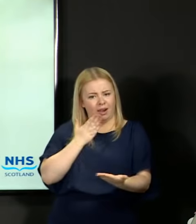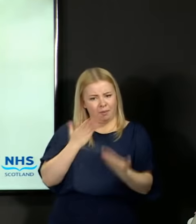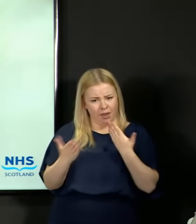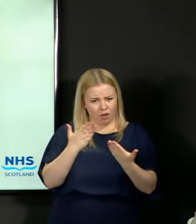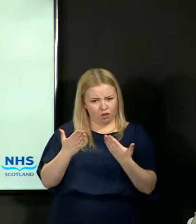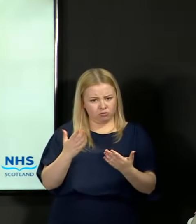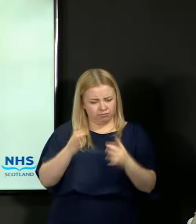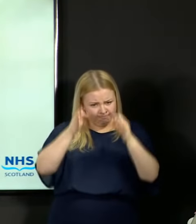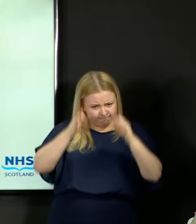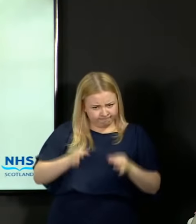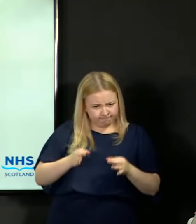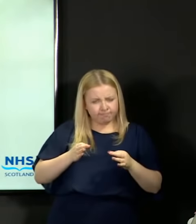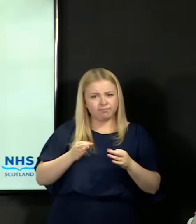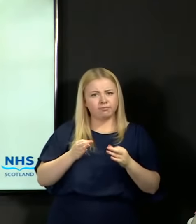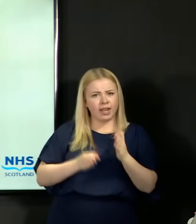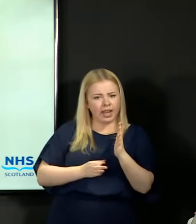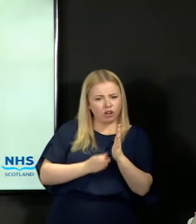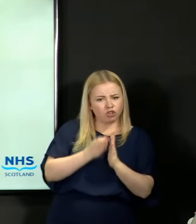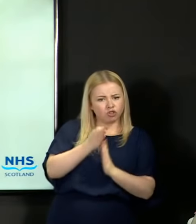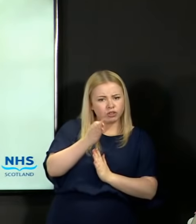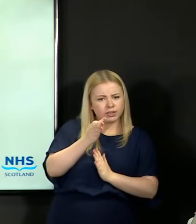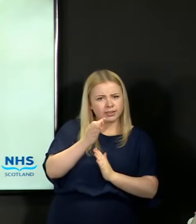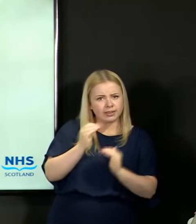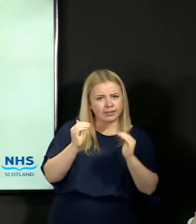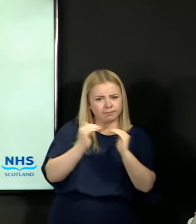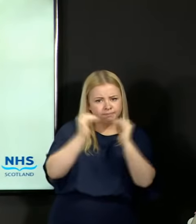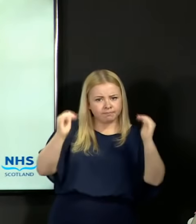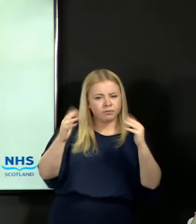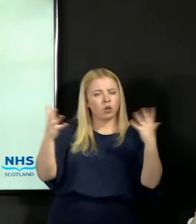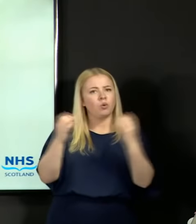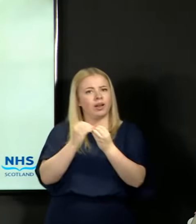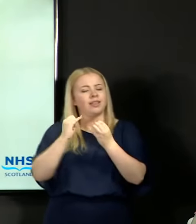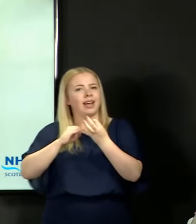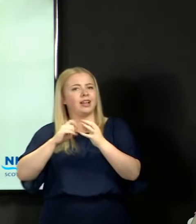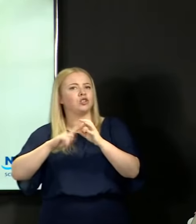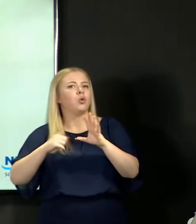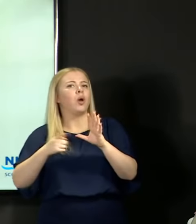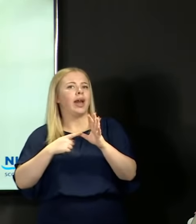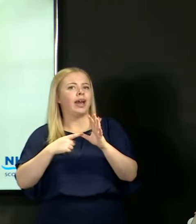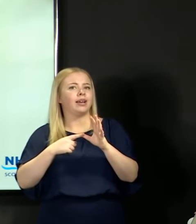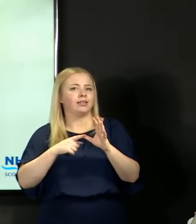set by the SQA, and that is exactly what has been deployed in this set of results.